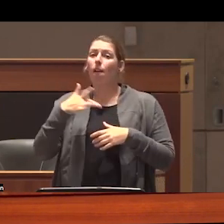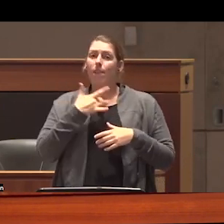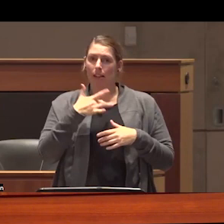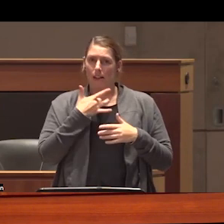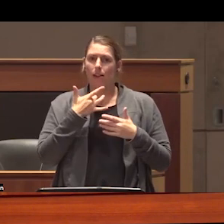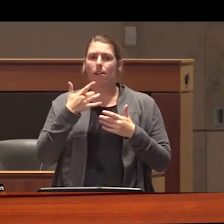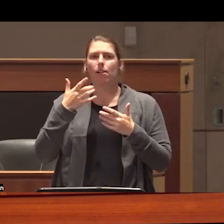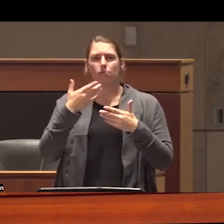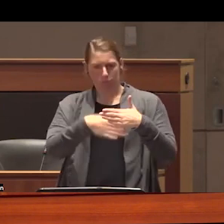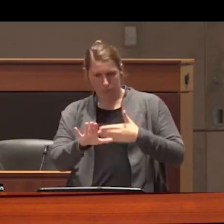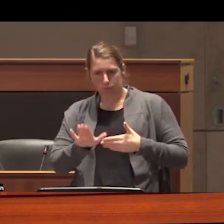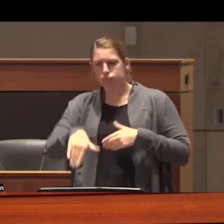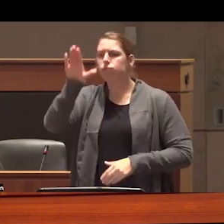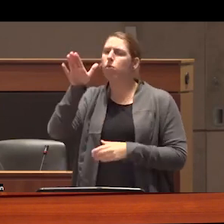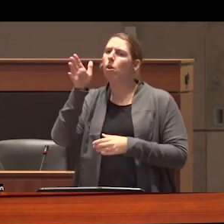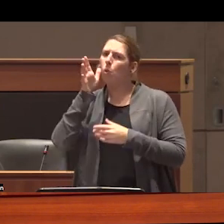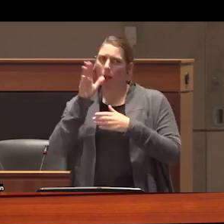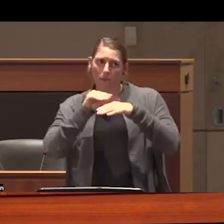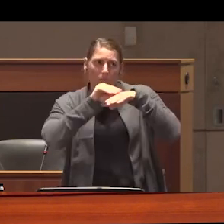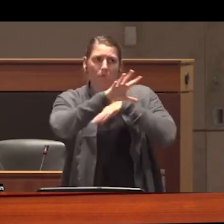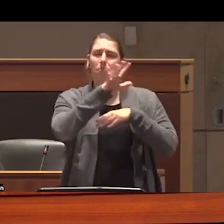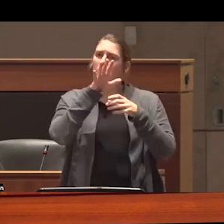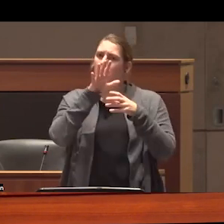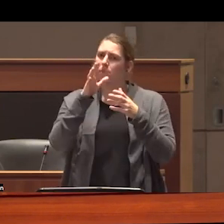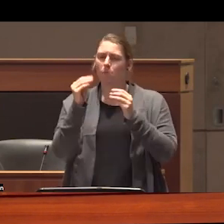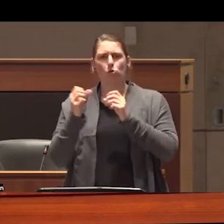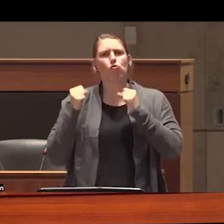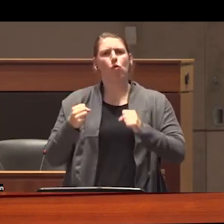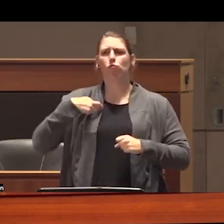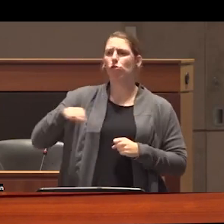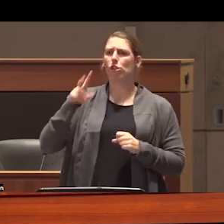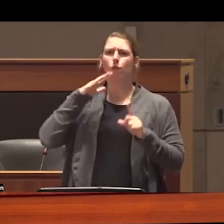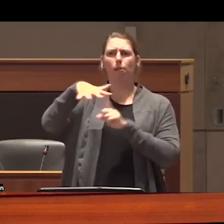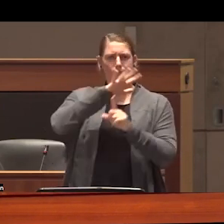offspring that contribute to the spiritual and economic health of the nation this Dynamic was